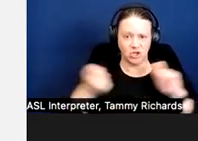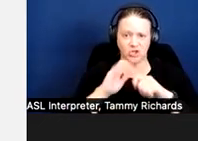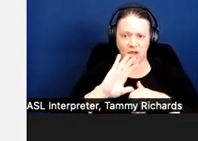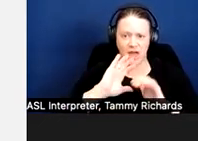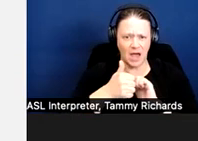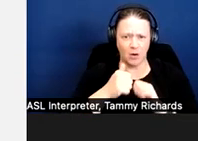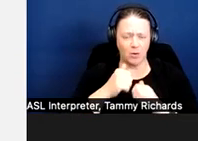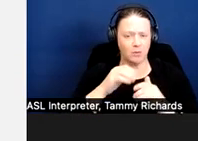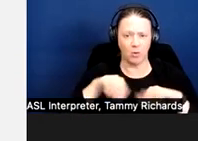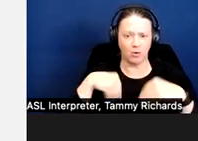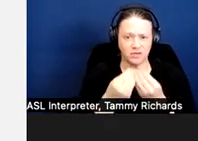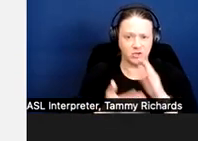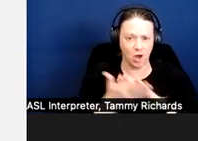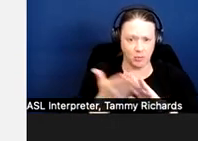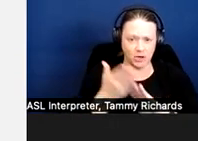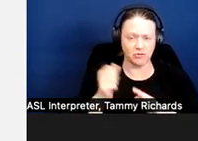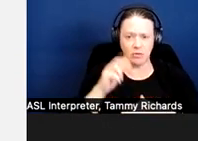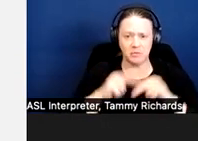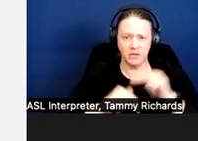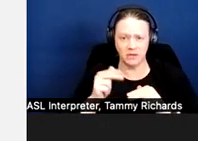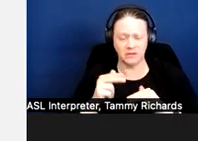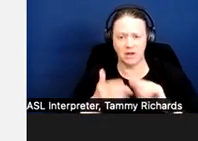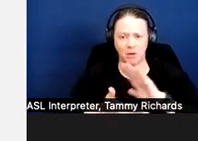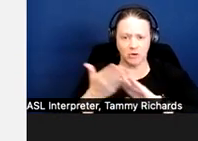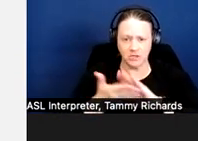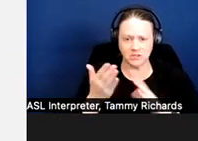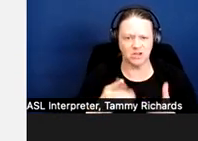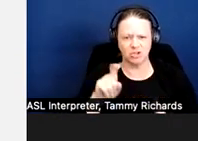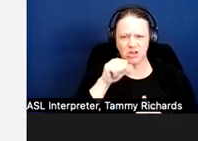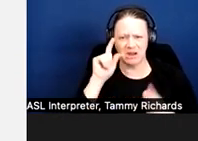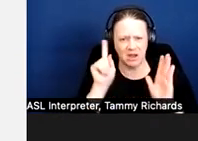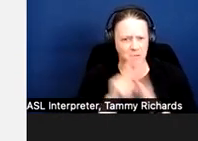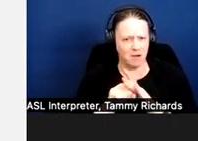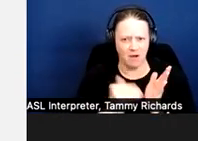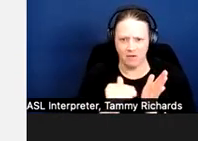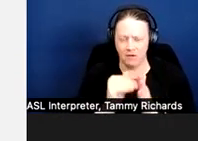This doesn't -- it shouldn't really come up, but an example of this is, you know, a tenant